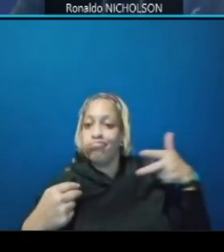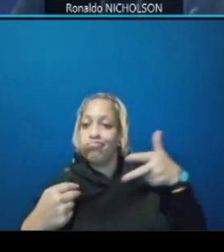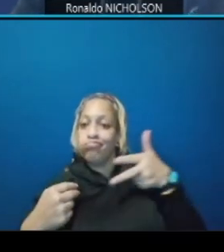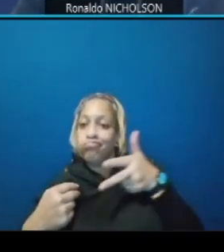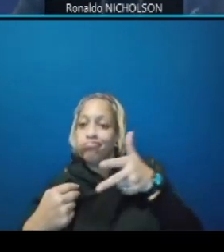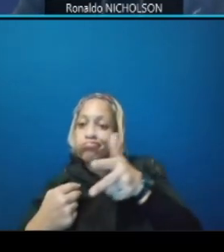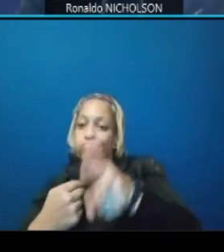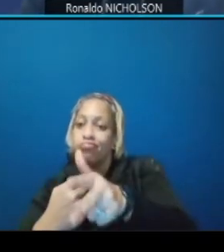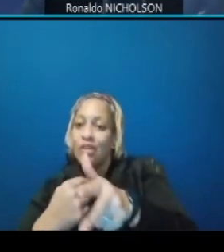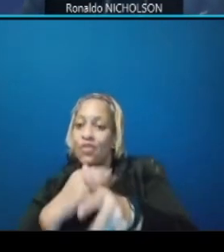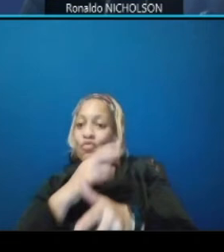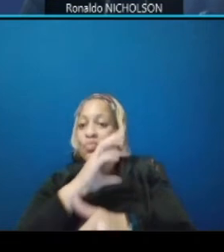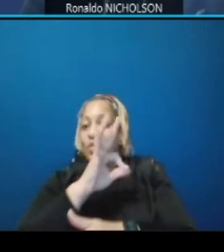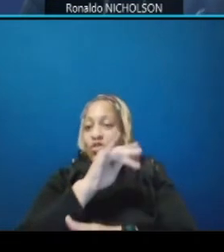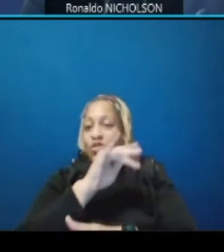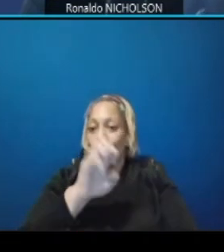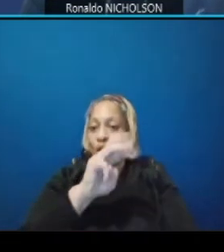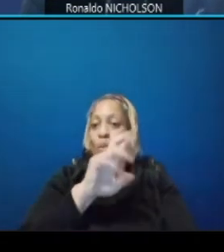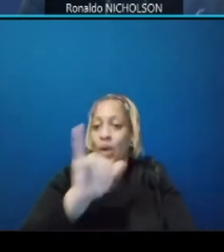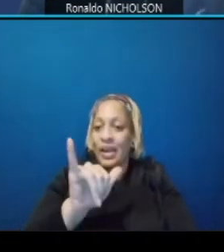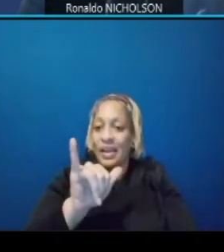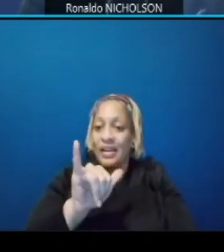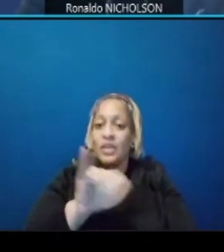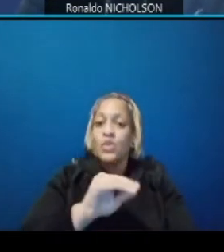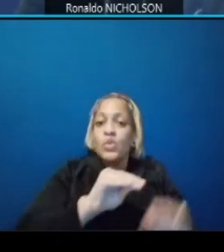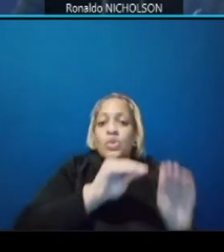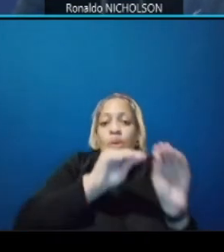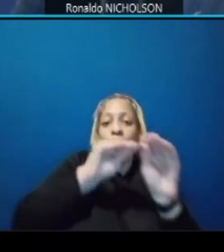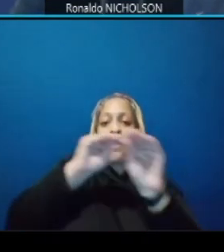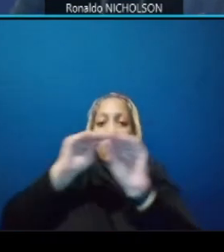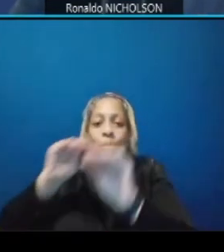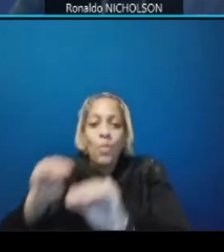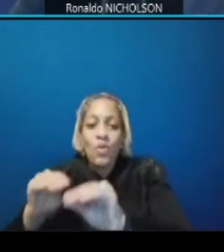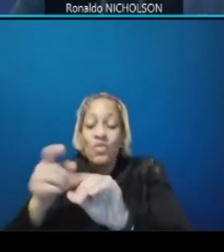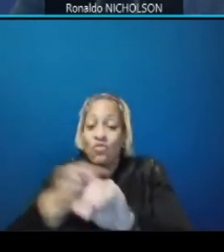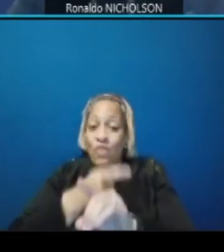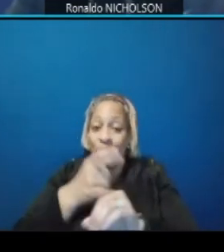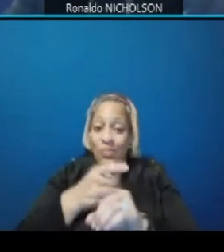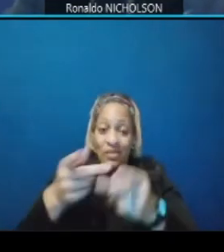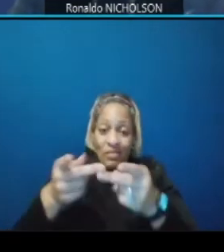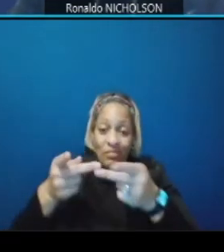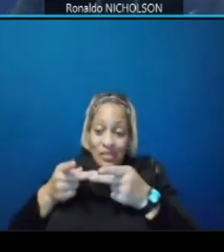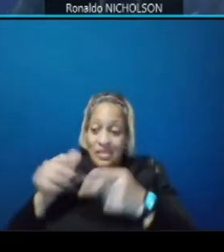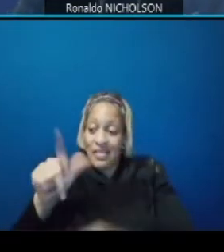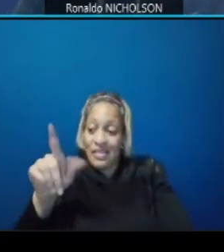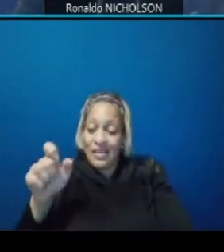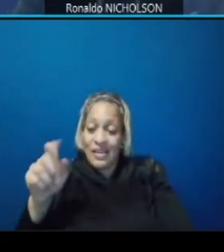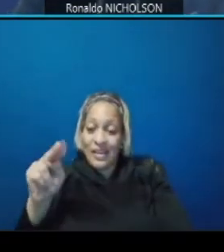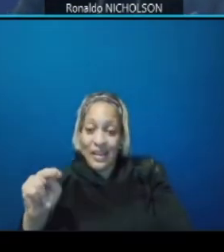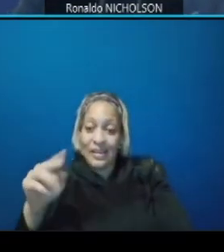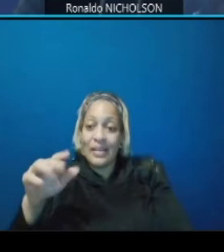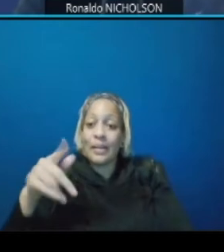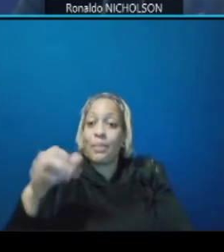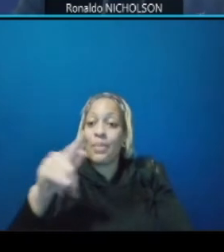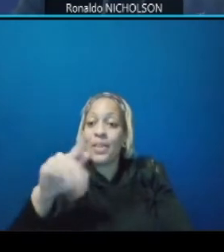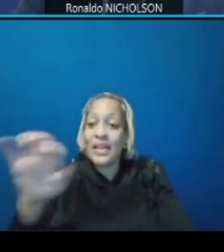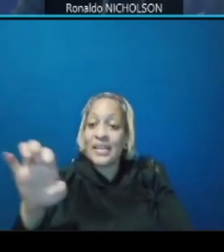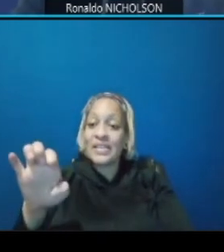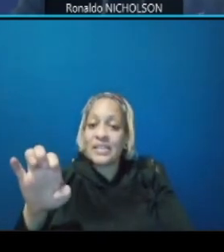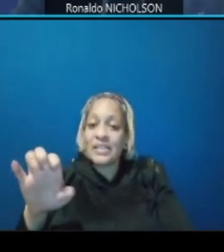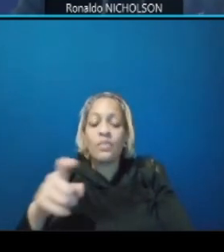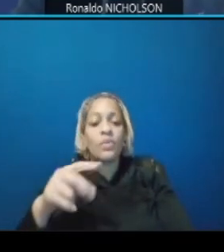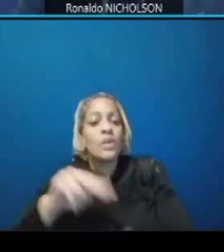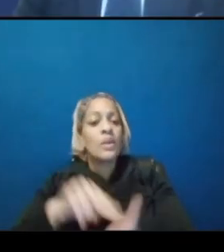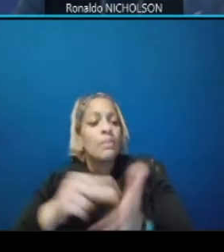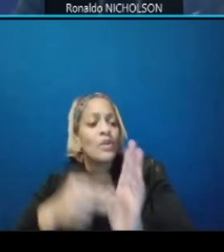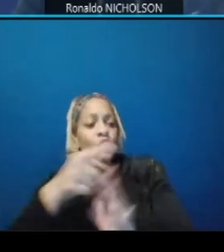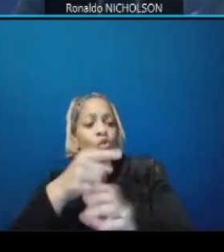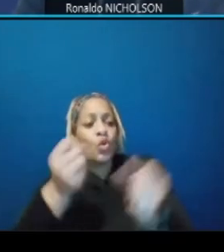this ramp off to aid in place will extend the length of which drivers can merge as well as